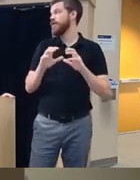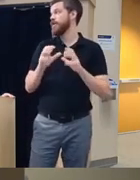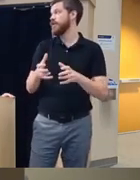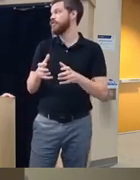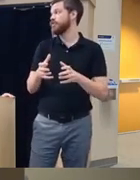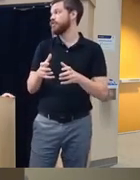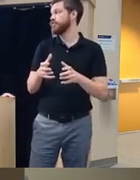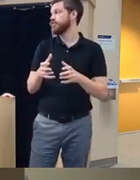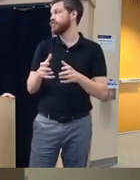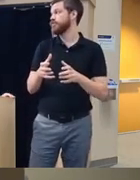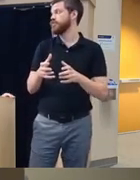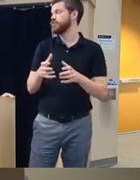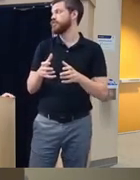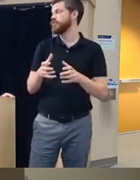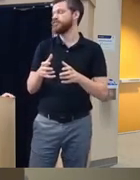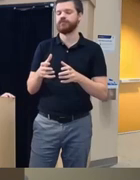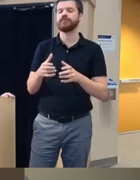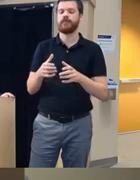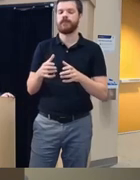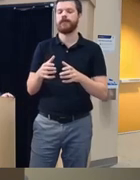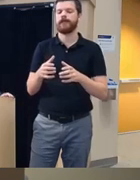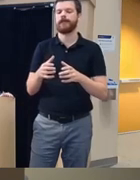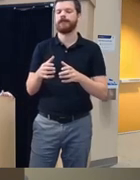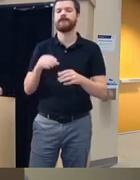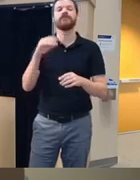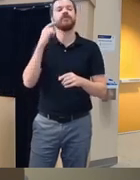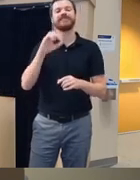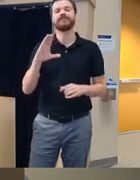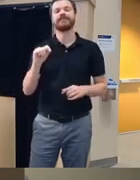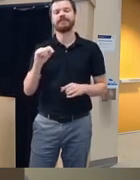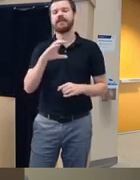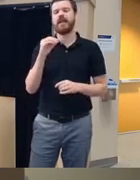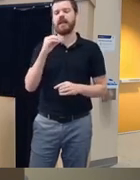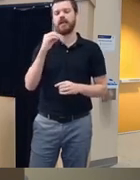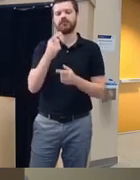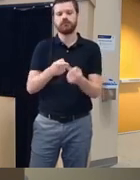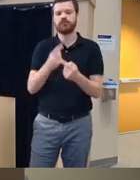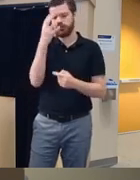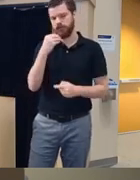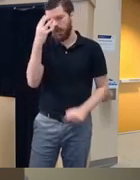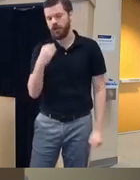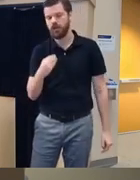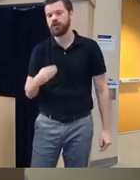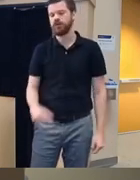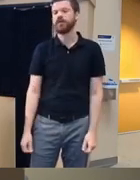way is an international expert in CBT insomnia so I think he's asking yeah this has the ability